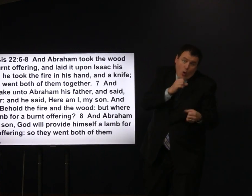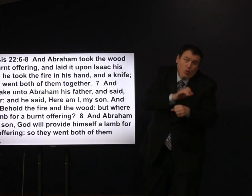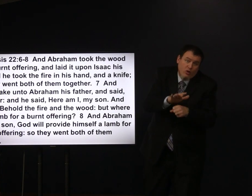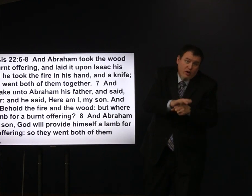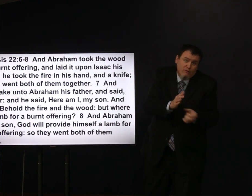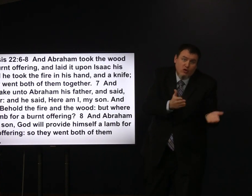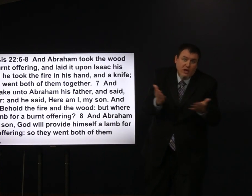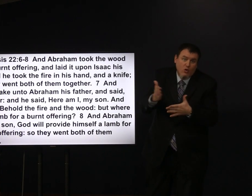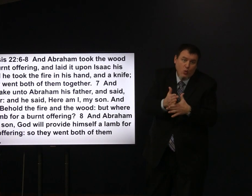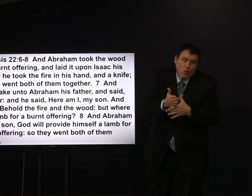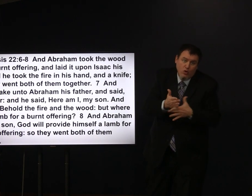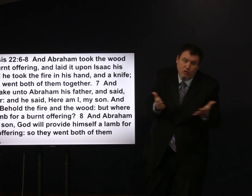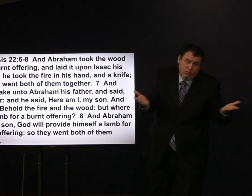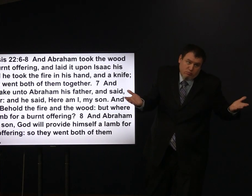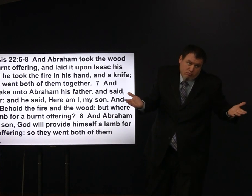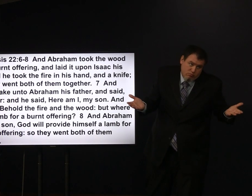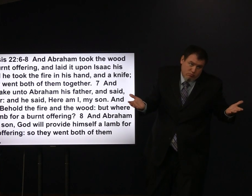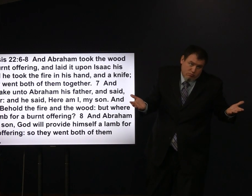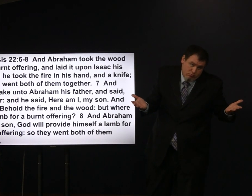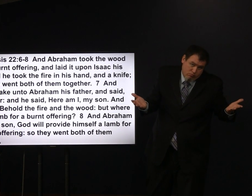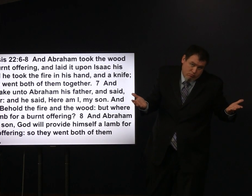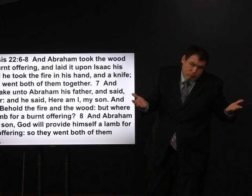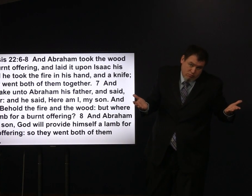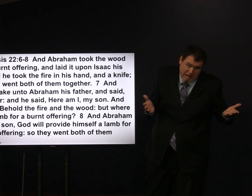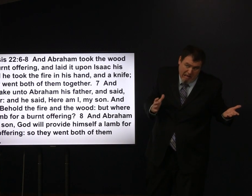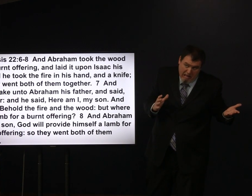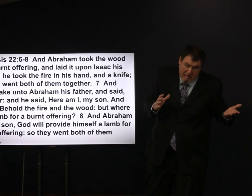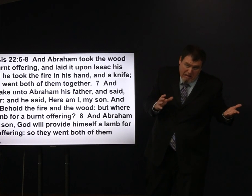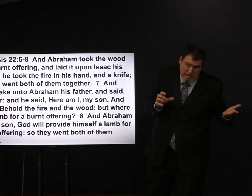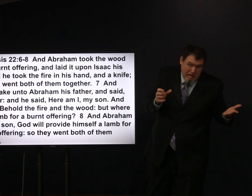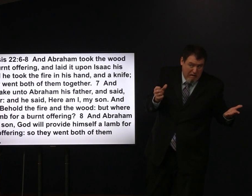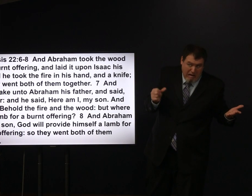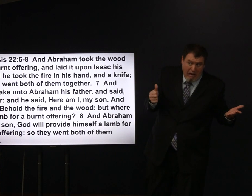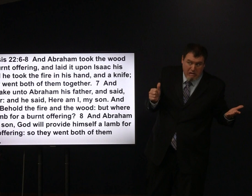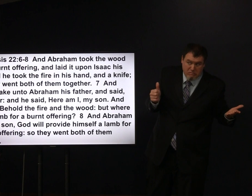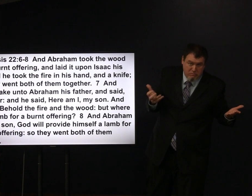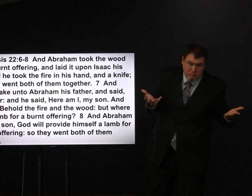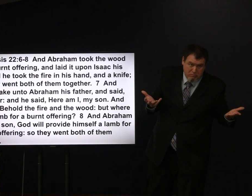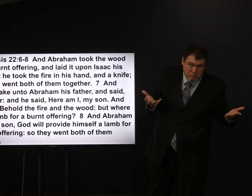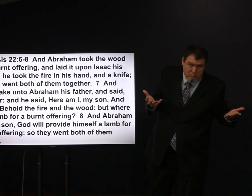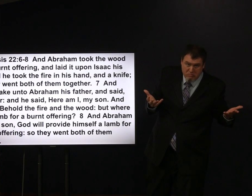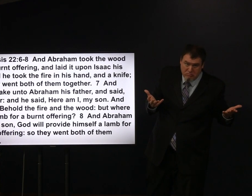you know Abraham was old or we don't know how old Isaac was but he was old enough to carry wood